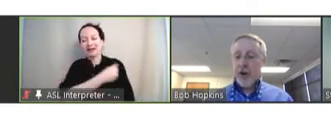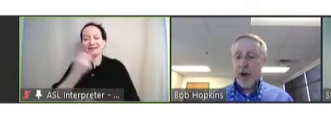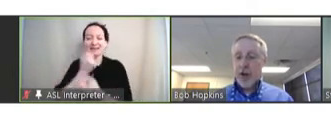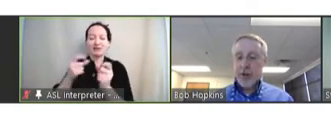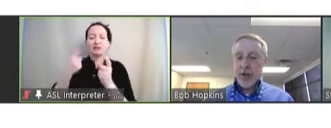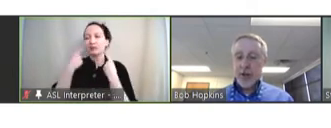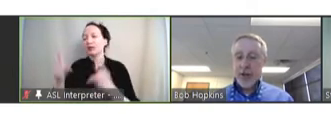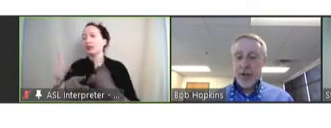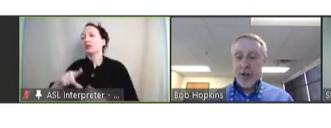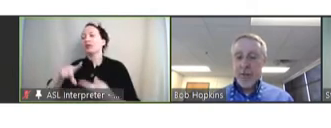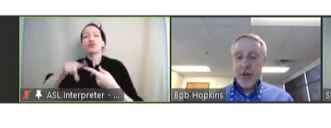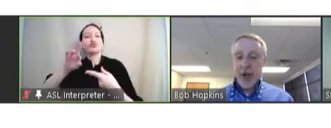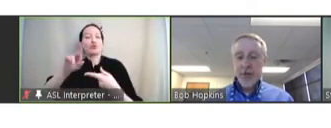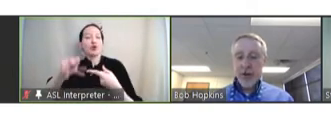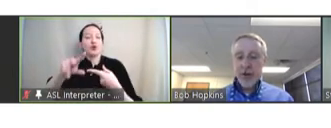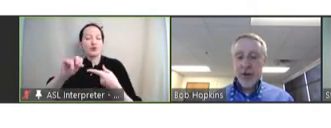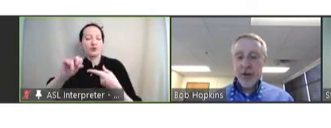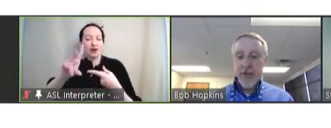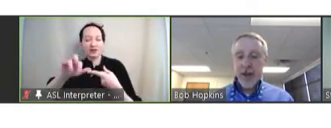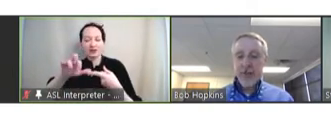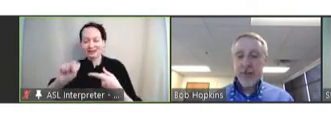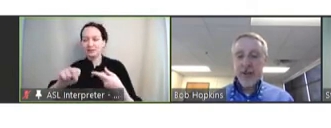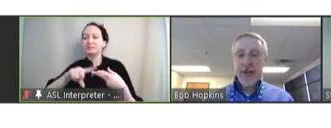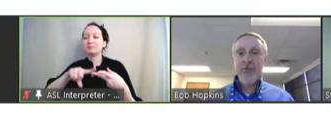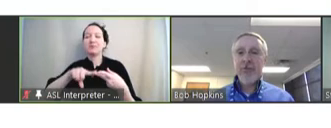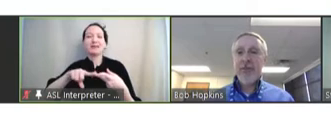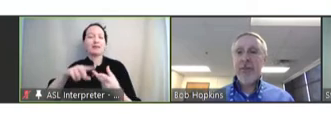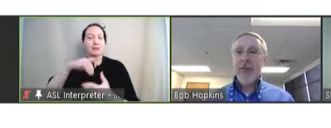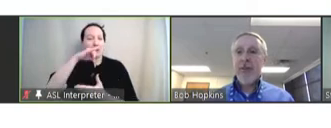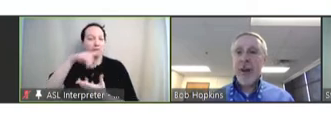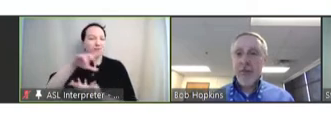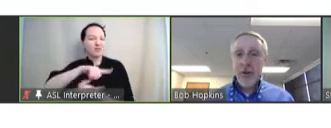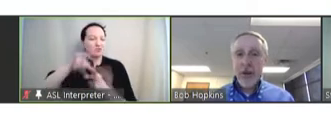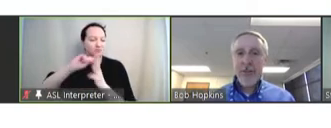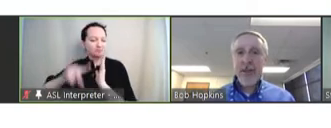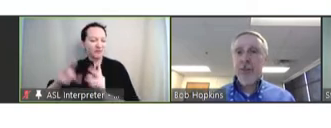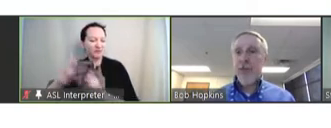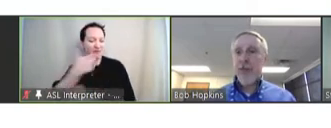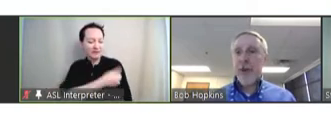conjugate, and pediatric combination vaccines. Dr. Rinderknecht, thank you for joining us.